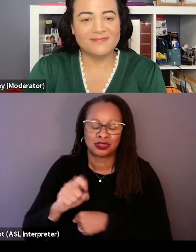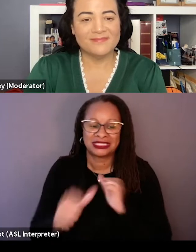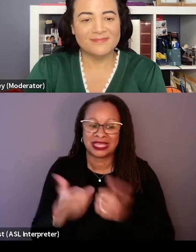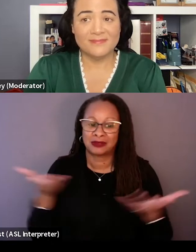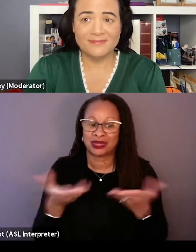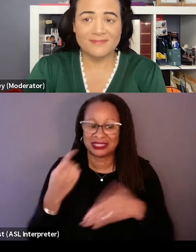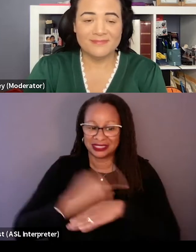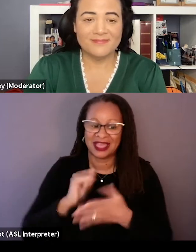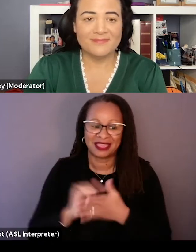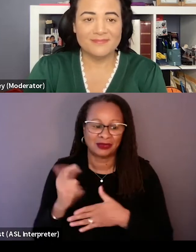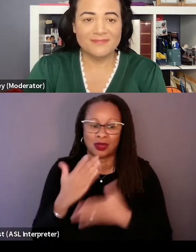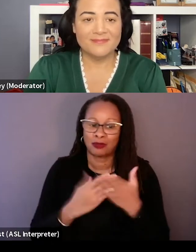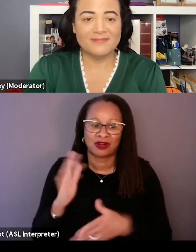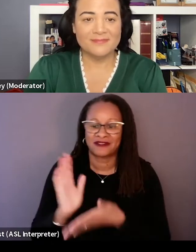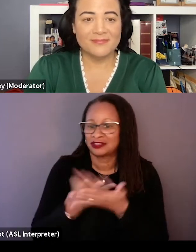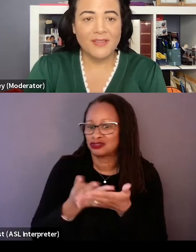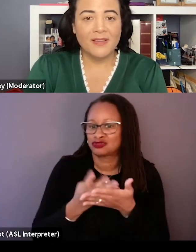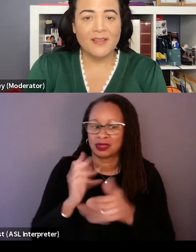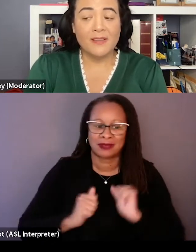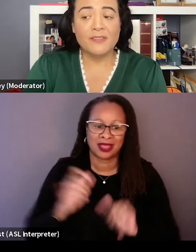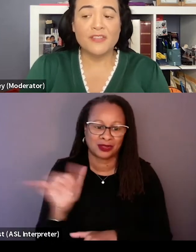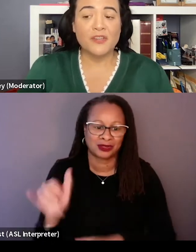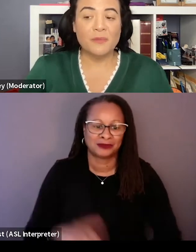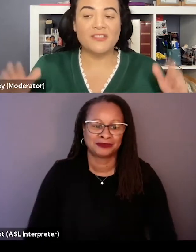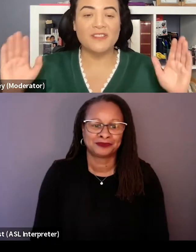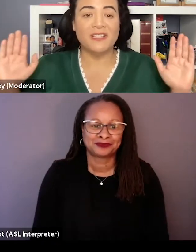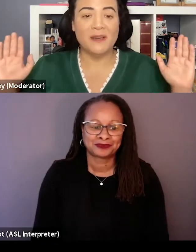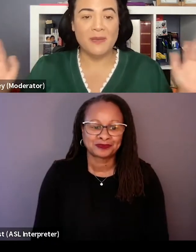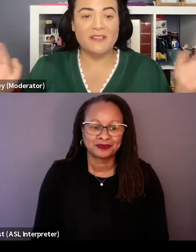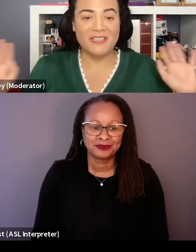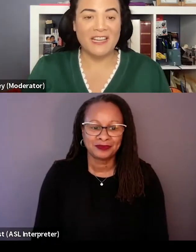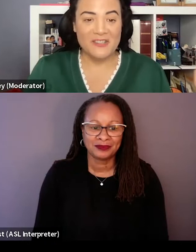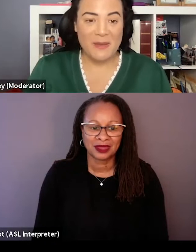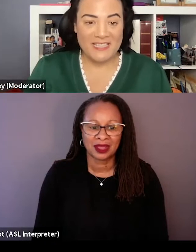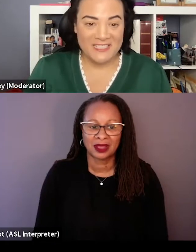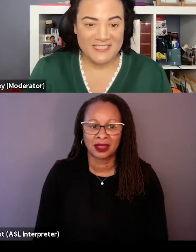And those were all a part of the screenplay as well. Since you mentioned the amazing Angela Bassett,